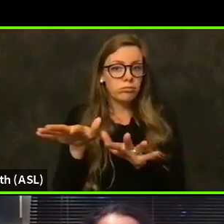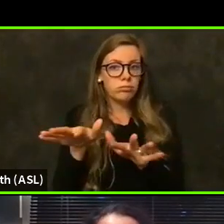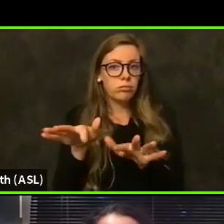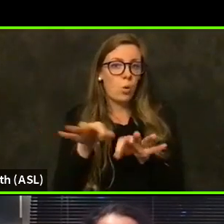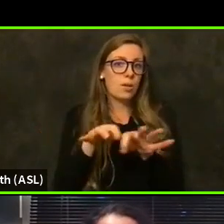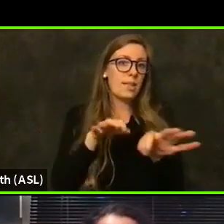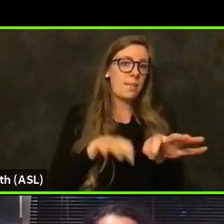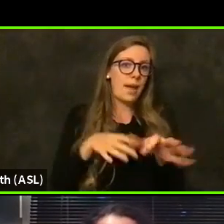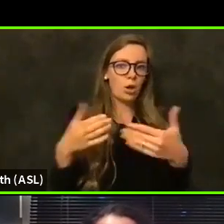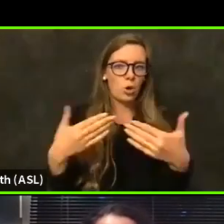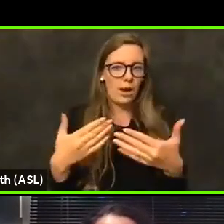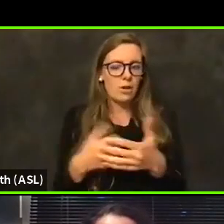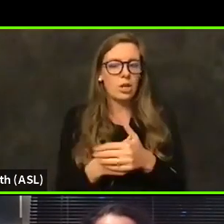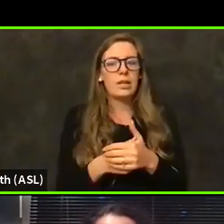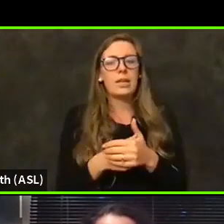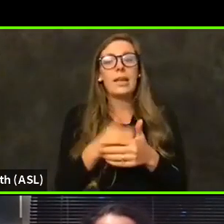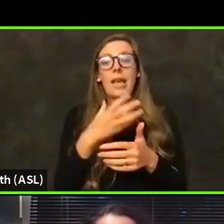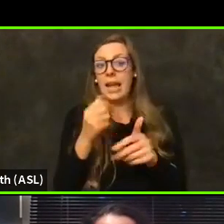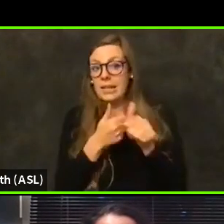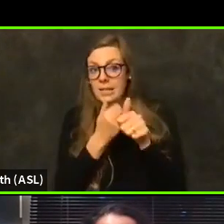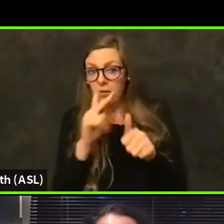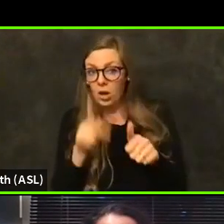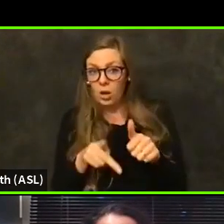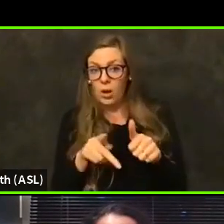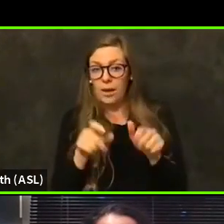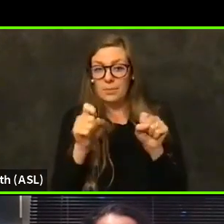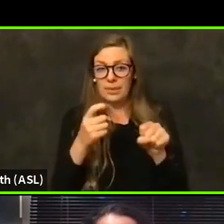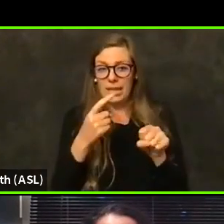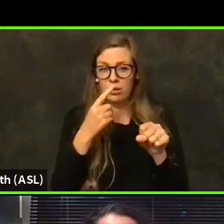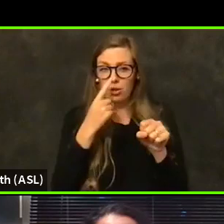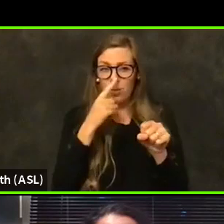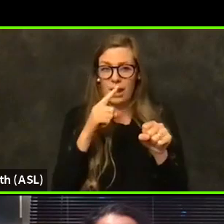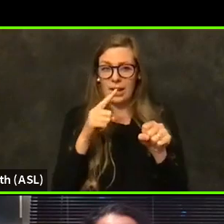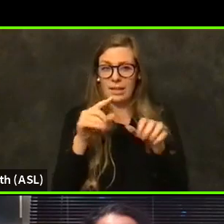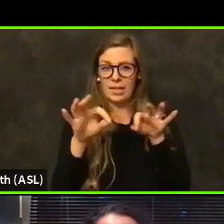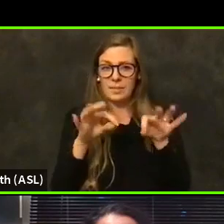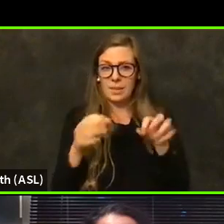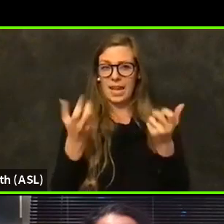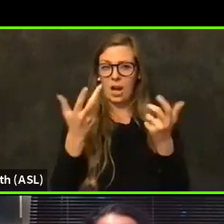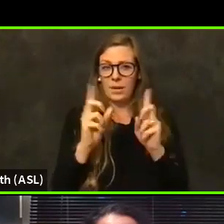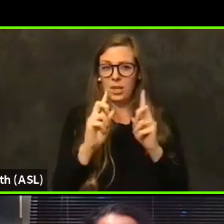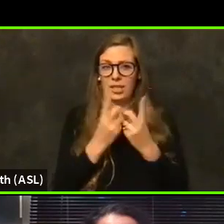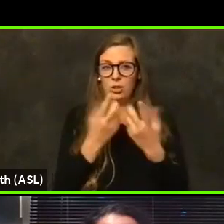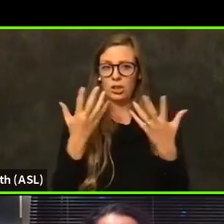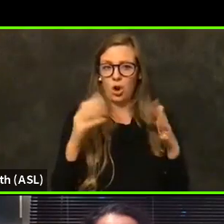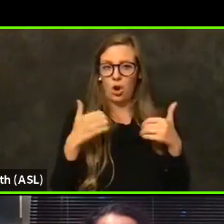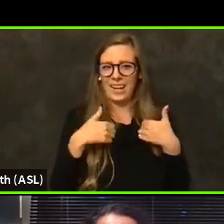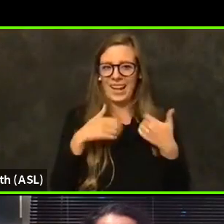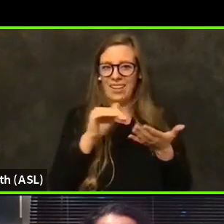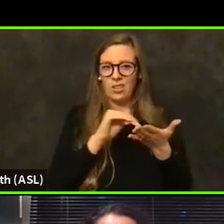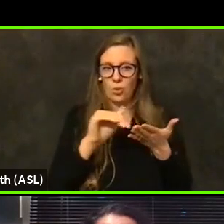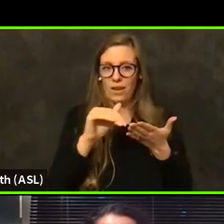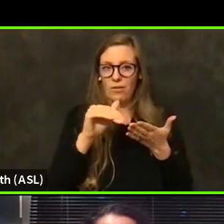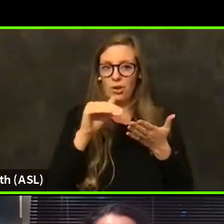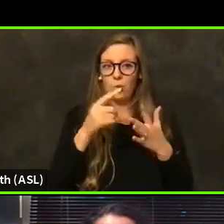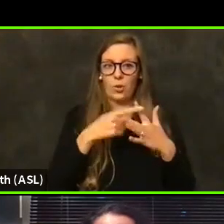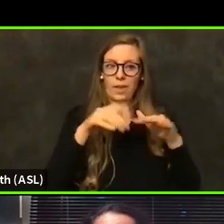And then as a follow up, just, you know, can you say how many of those were from schools or districts that already had a waiver kind of going into this new process?